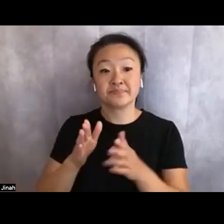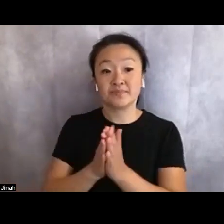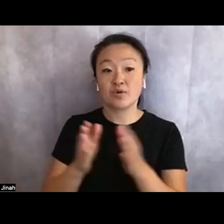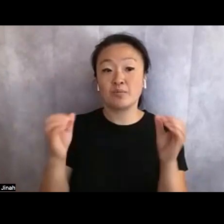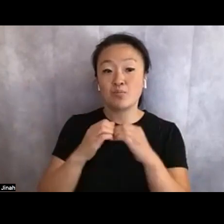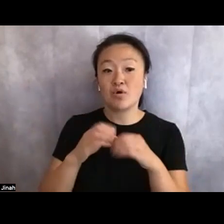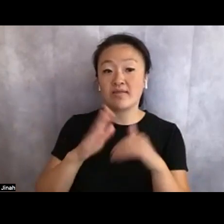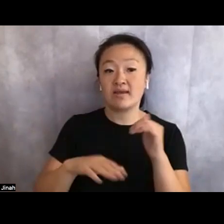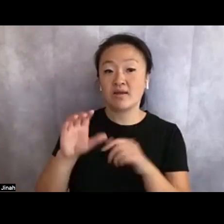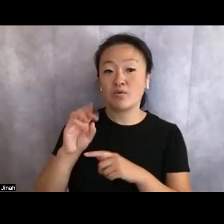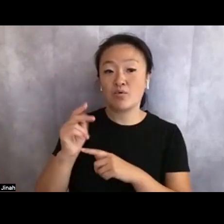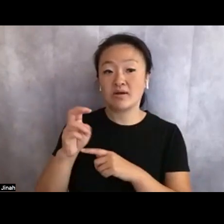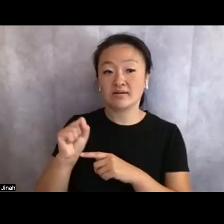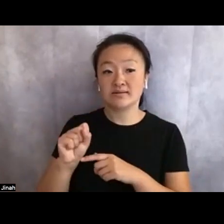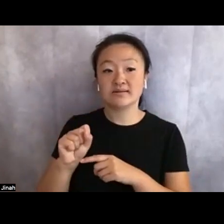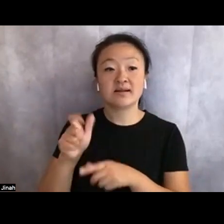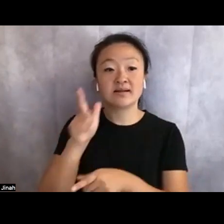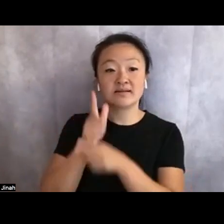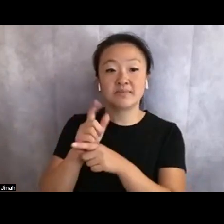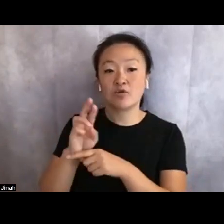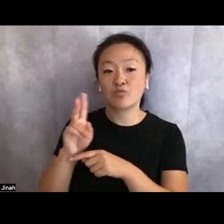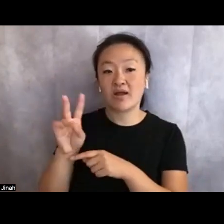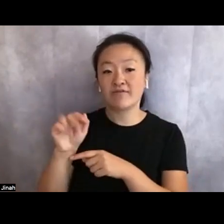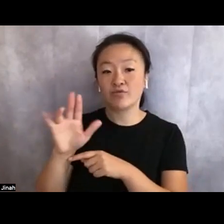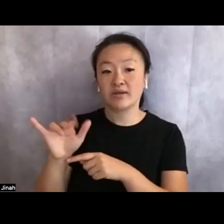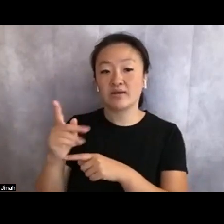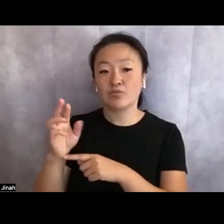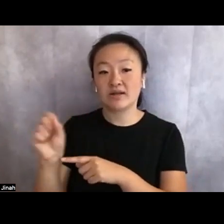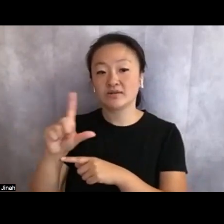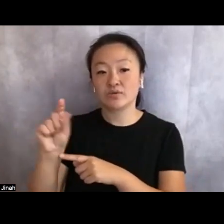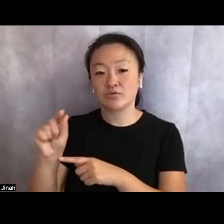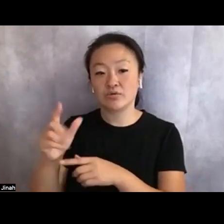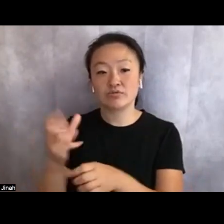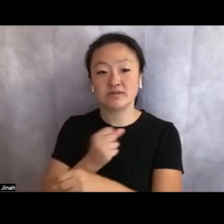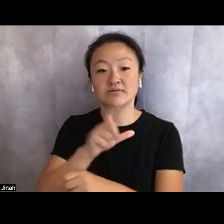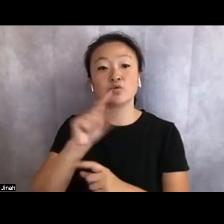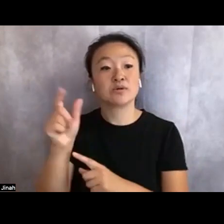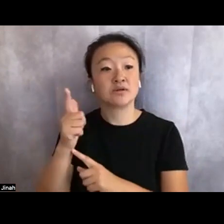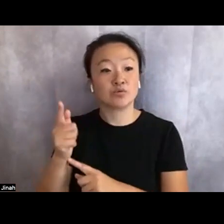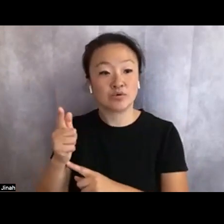the American Library Association and is a 2021 Lambda Literary Award Finalist.